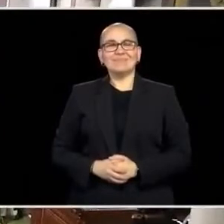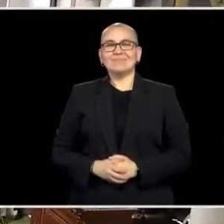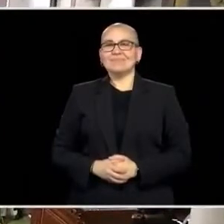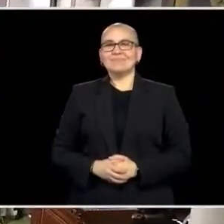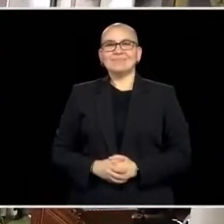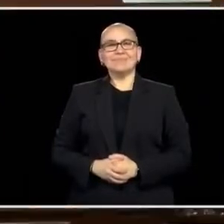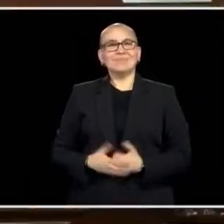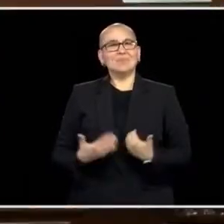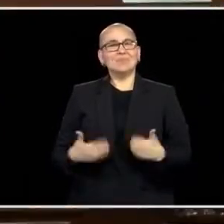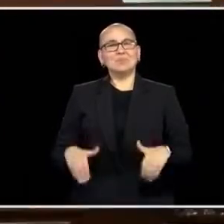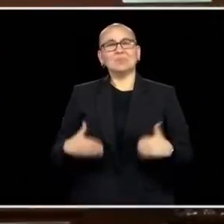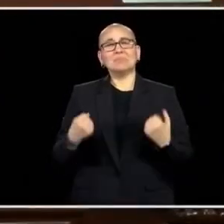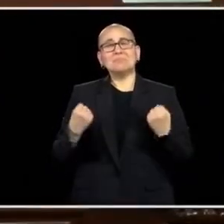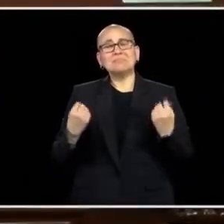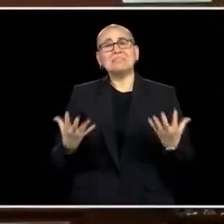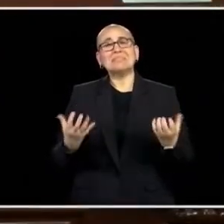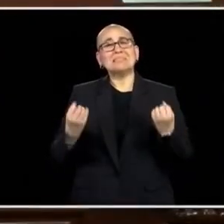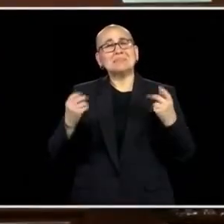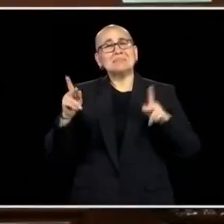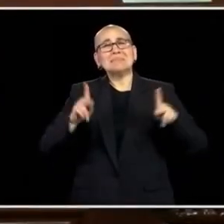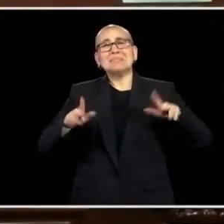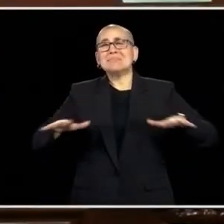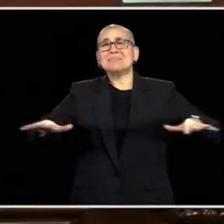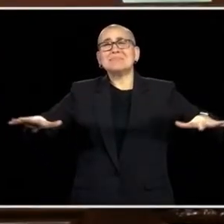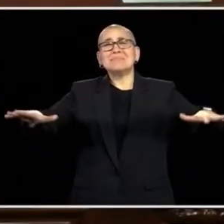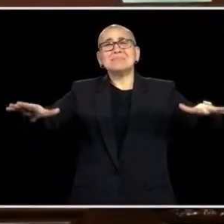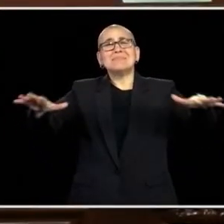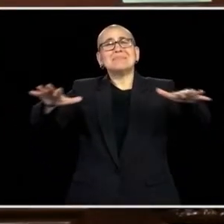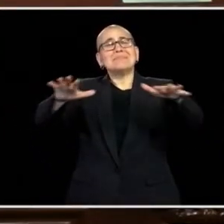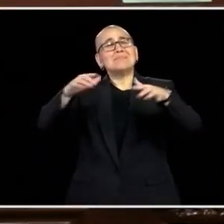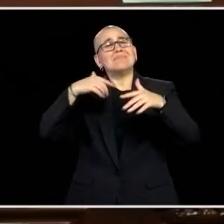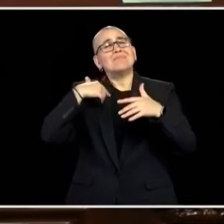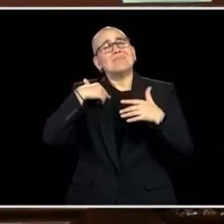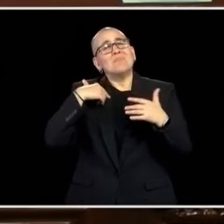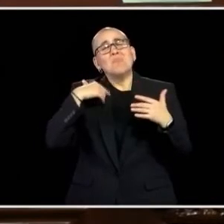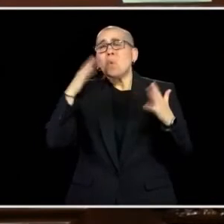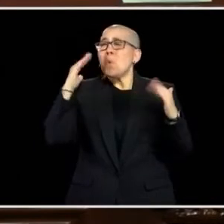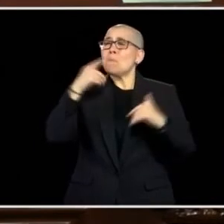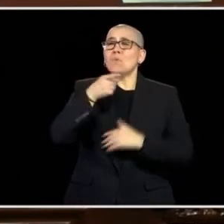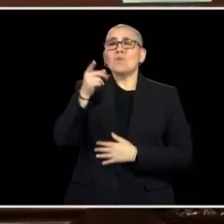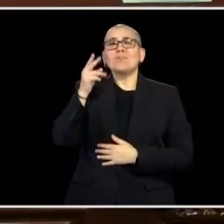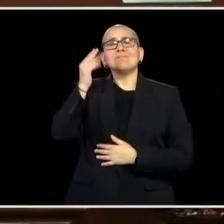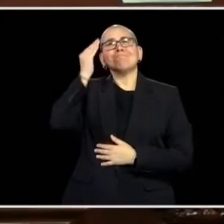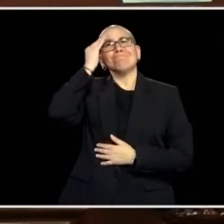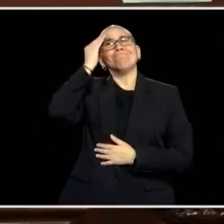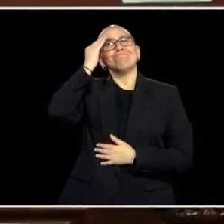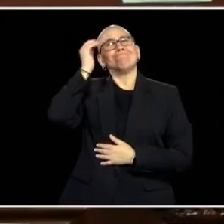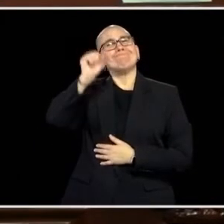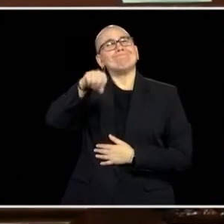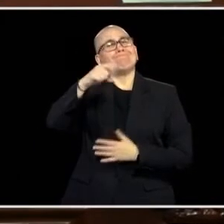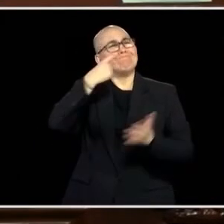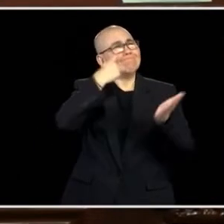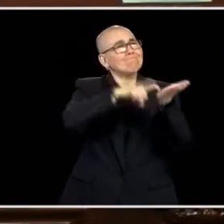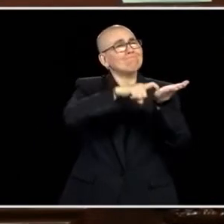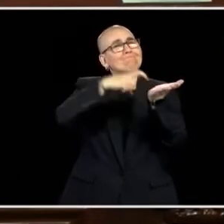AND THERE IS A WHOLE LOT OF FOLKS SITTING OUT HERE THAT I HOPE MINNESOTA KNOWS, UNDERSTAND THIS VERY CLEARLY, AND YOU NEED TO GET CREDIT FOR